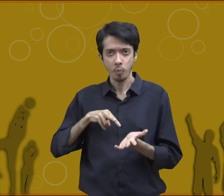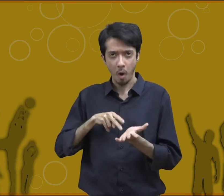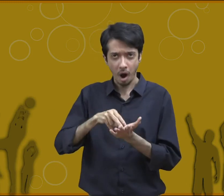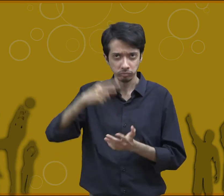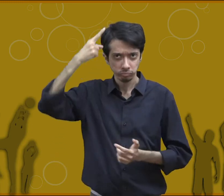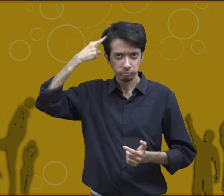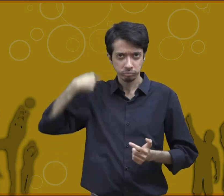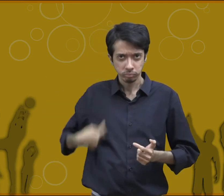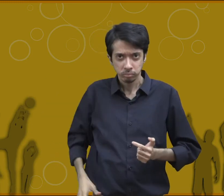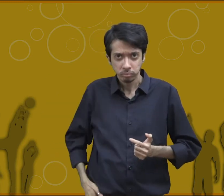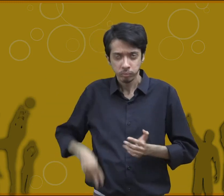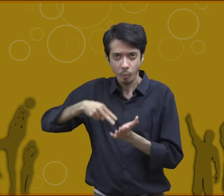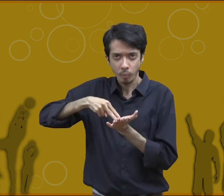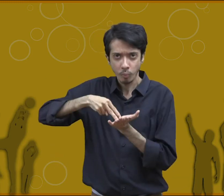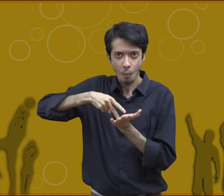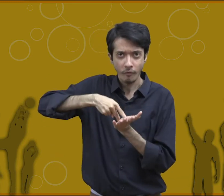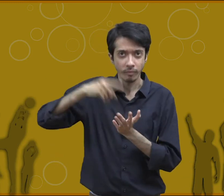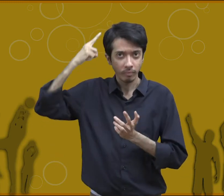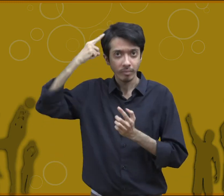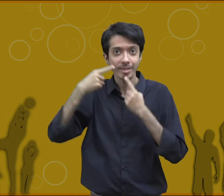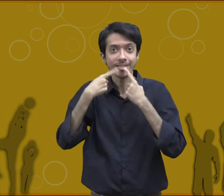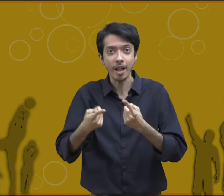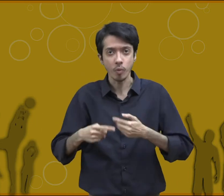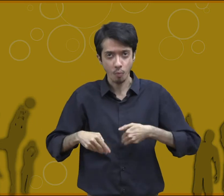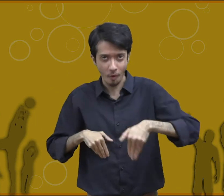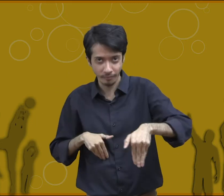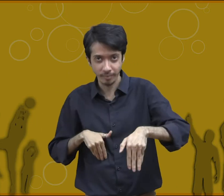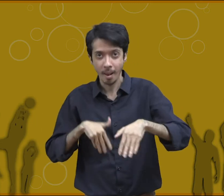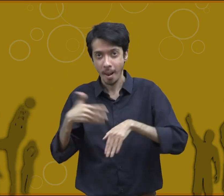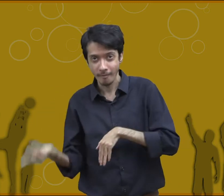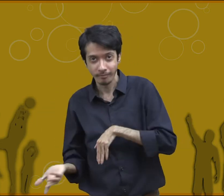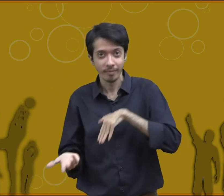is the ability of the central nervous system to control the muscles in the execution of